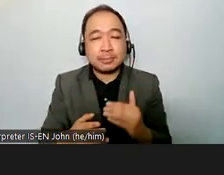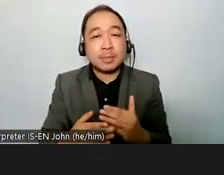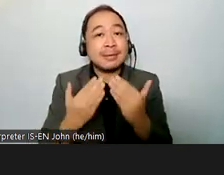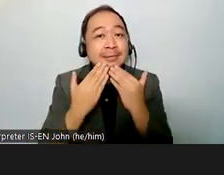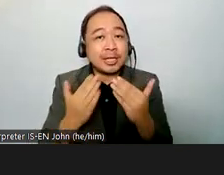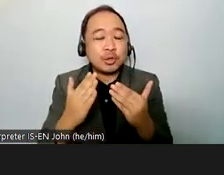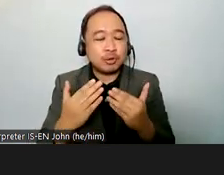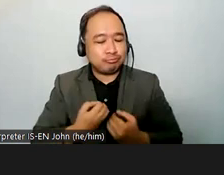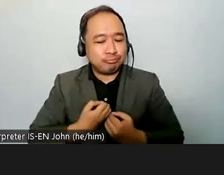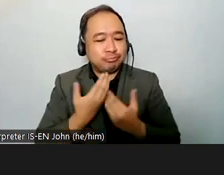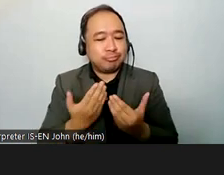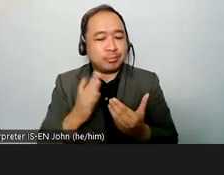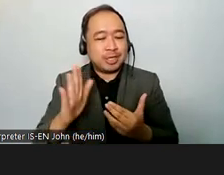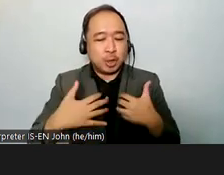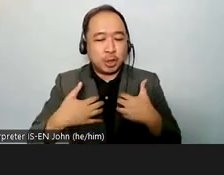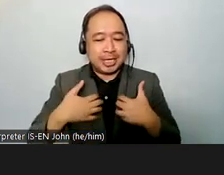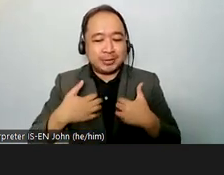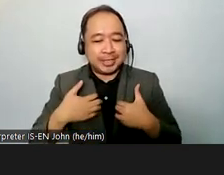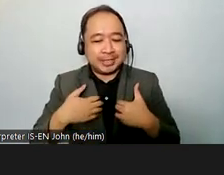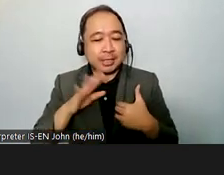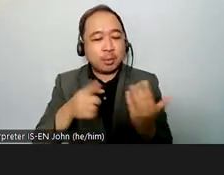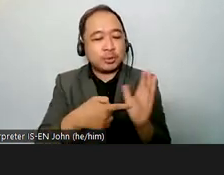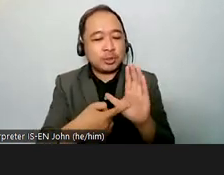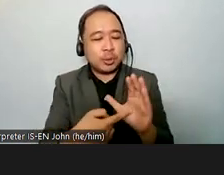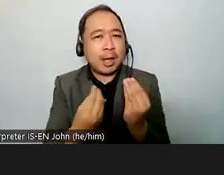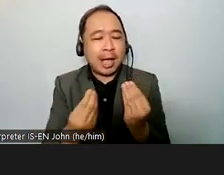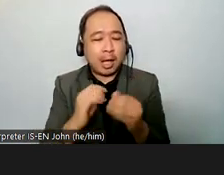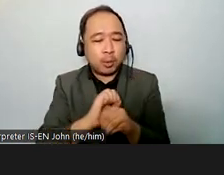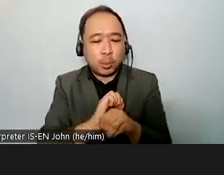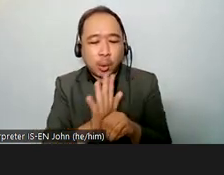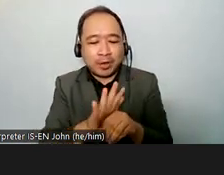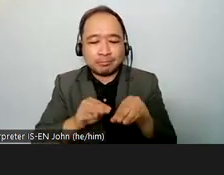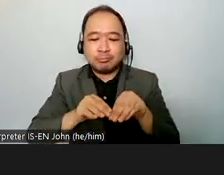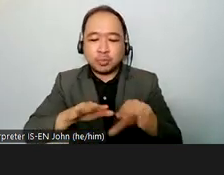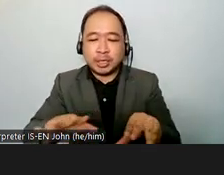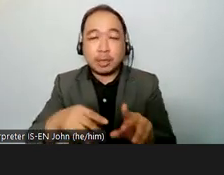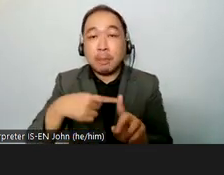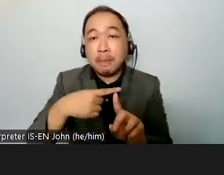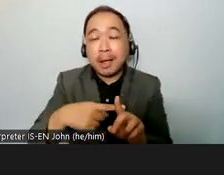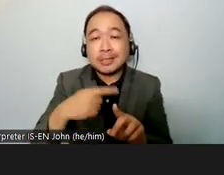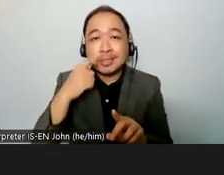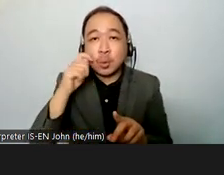of the rights of persons with disabilities once again thank you very much miss rosemary claires